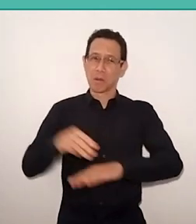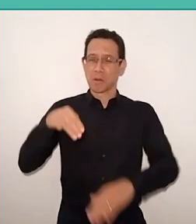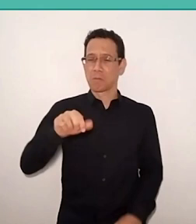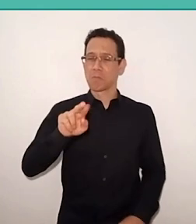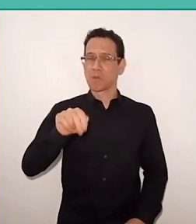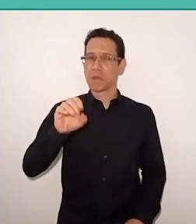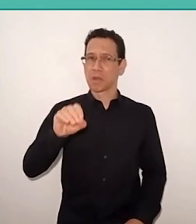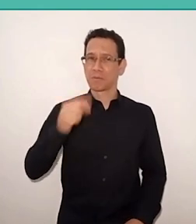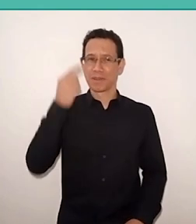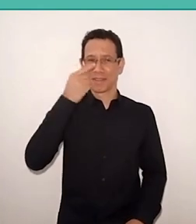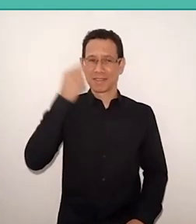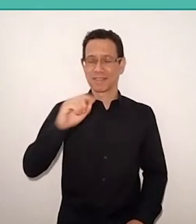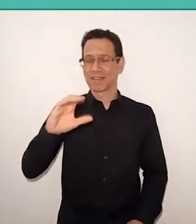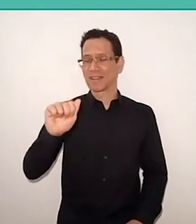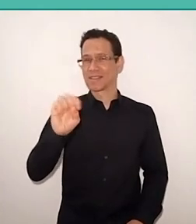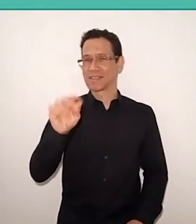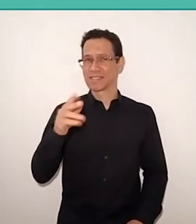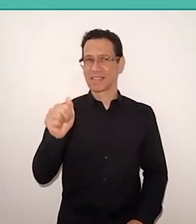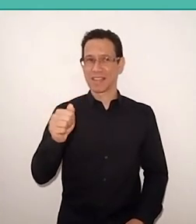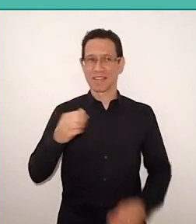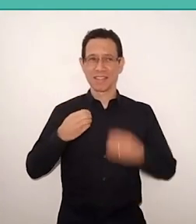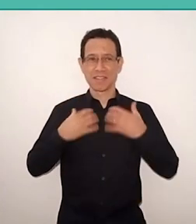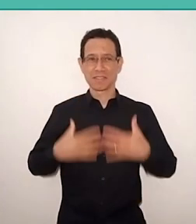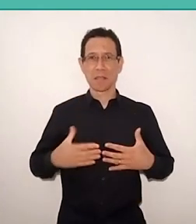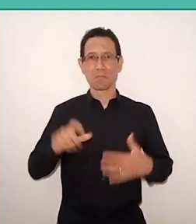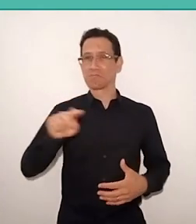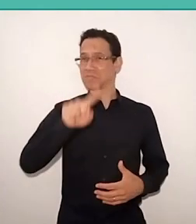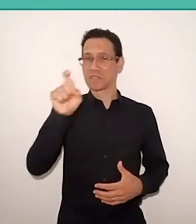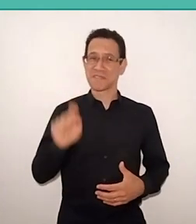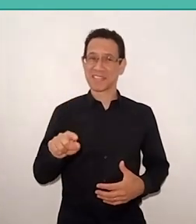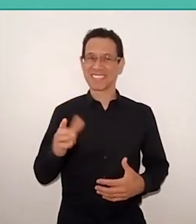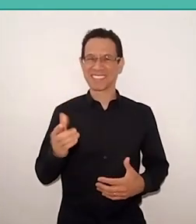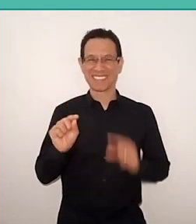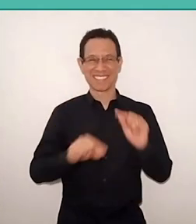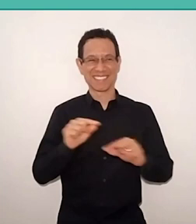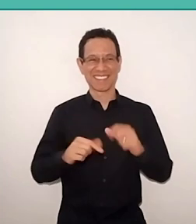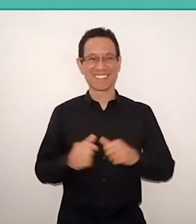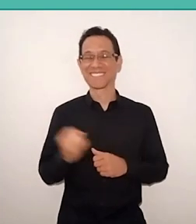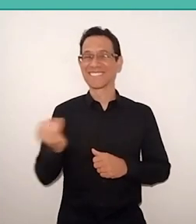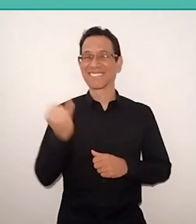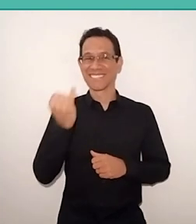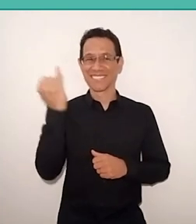and I have an undefined shirt, but what is important is the photo on the back,